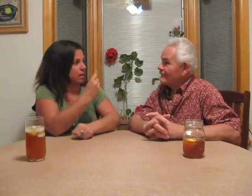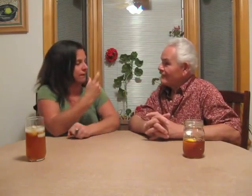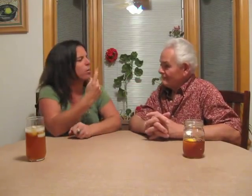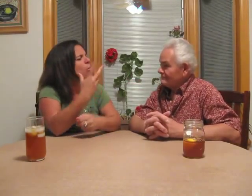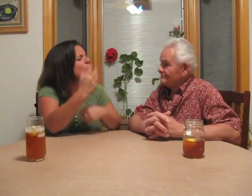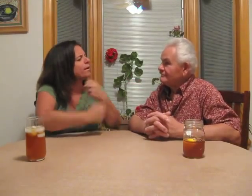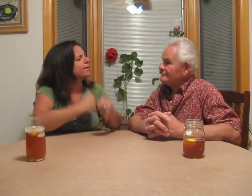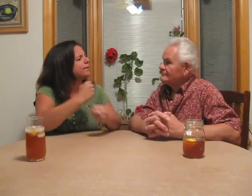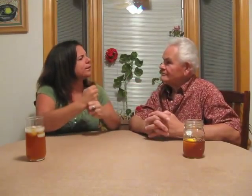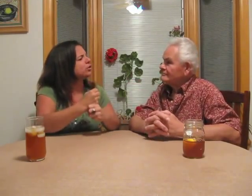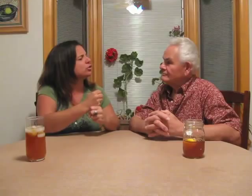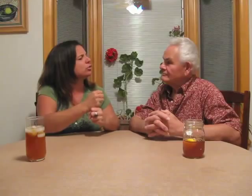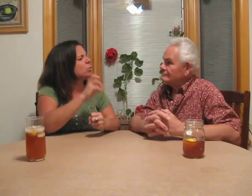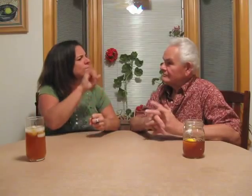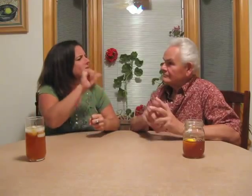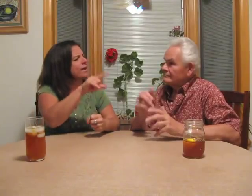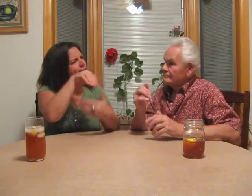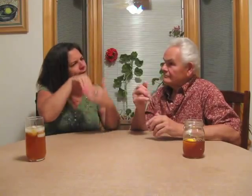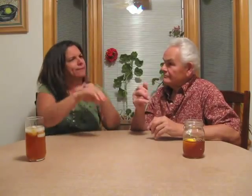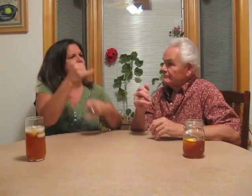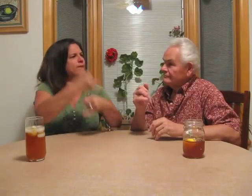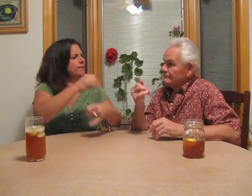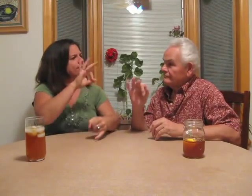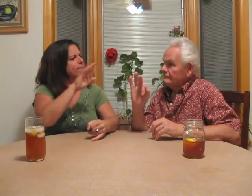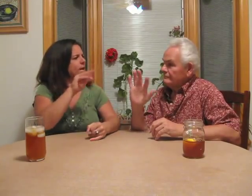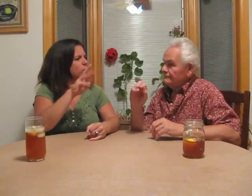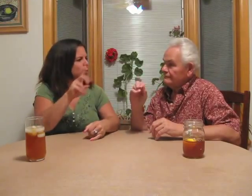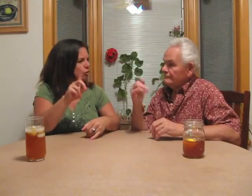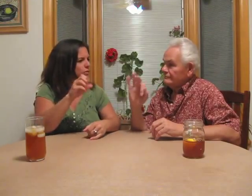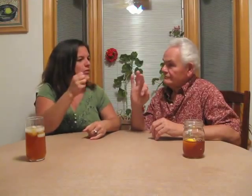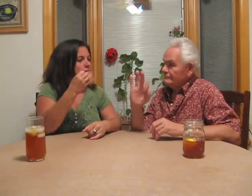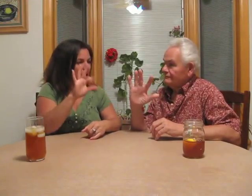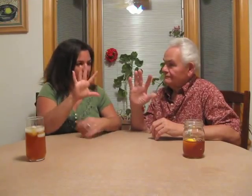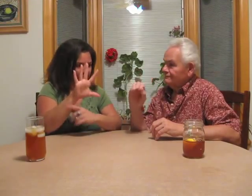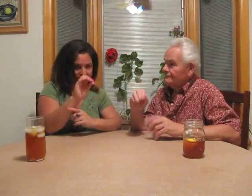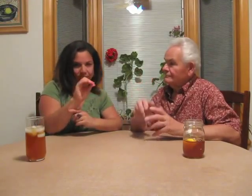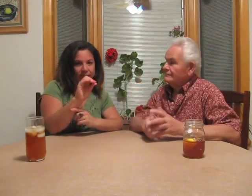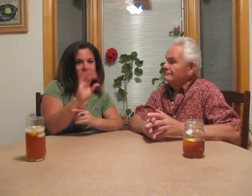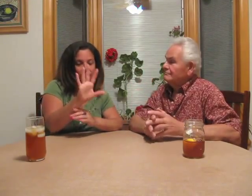Joe: 11 Barb: Ok, at the age 11. Now what year was that when you enrolled Fanwood? Joe: 1950 Barb: So it was 1950.